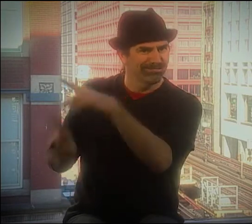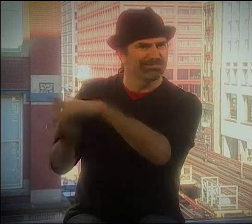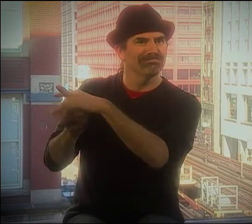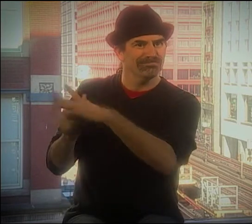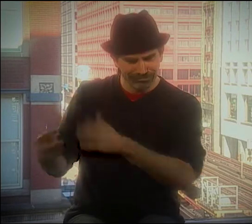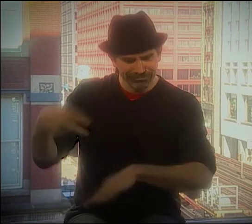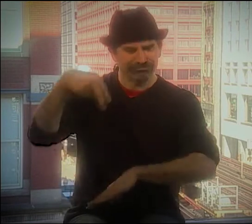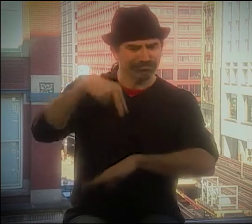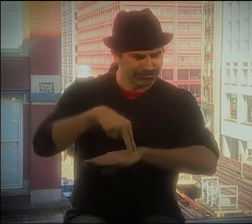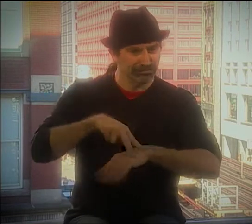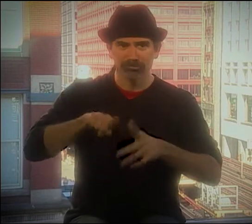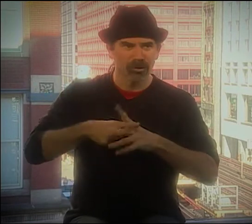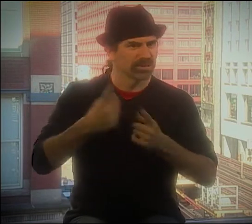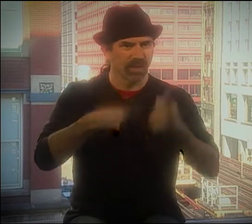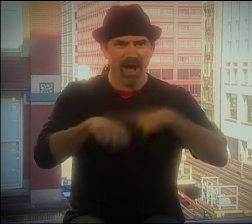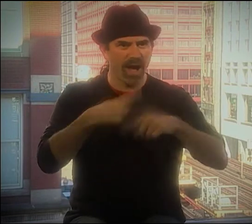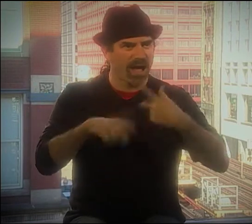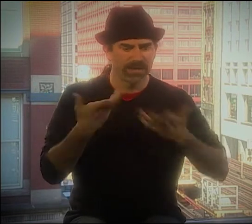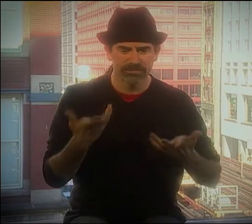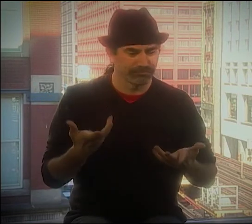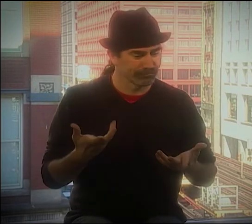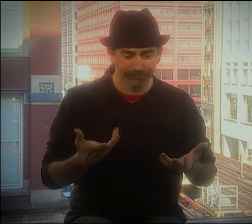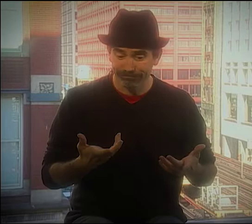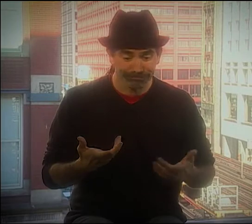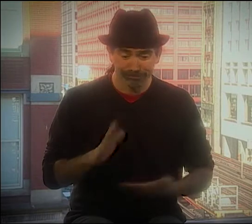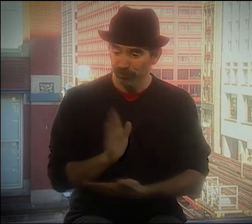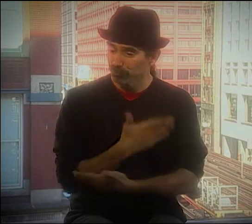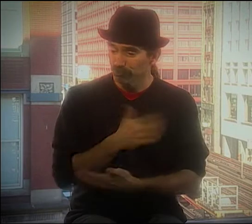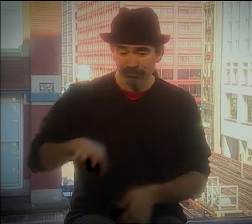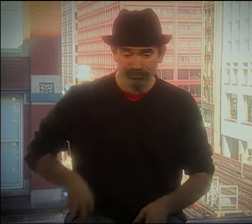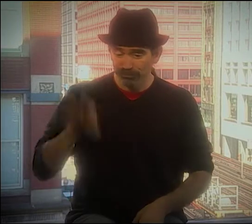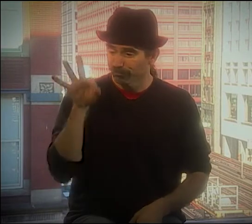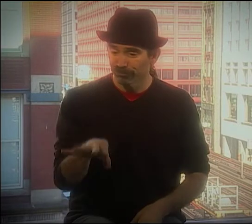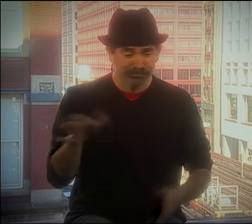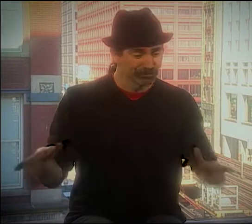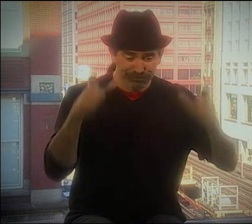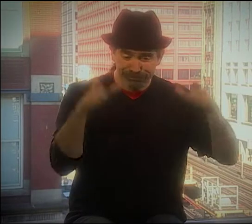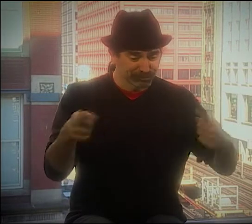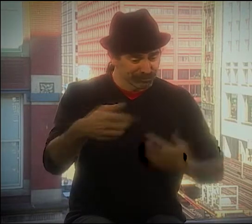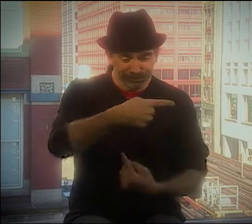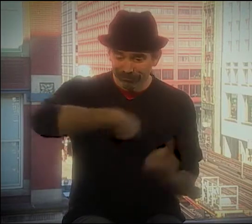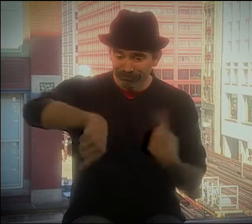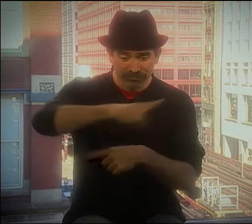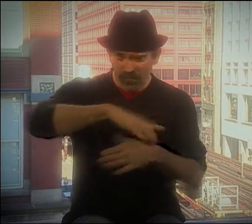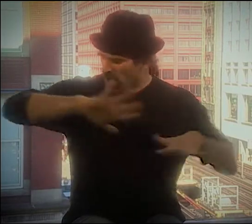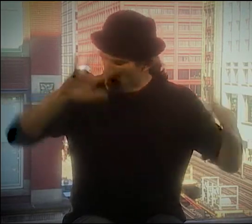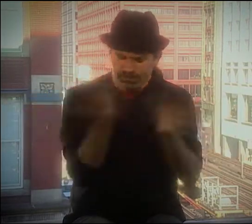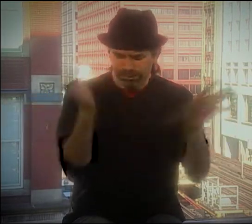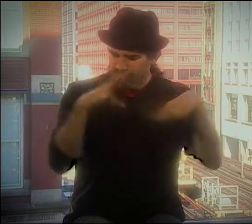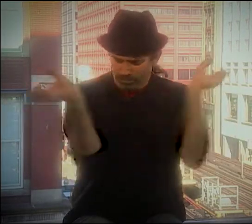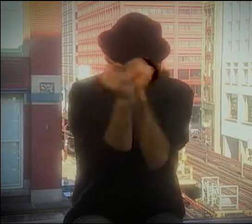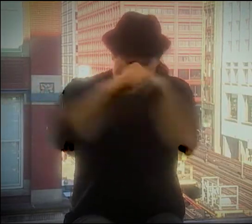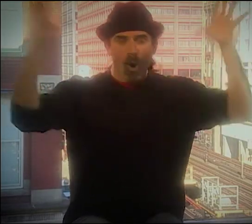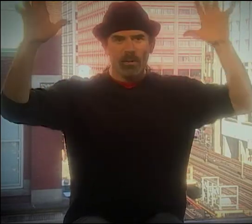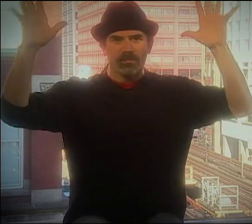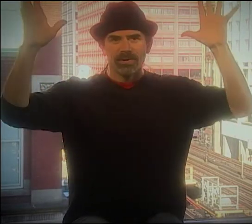I REMEMBER PATRICK GRAYBILL CAME UP WITH SOMETHING, A SIGN FOR "HYDROGEN JUKEBOX," WHERE HE SAID, "YOU HAVE THIS